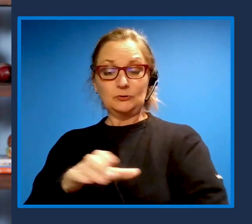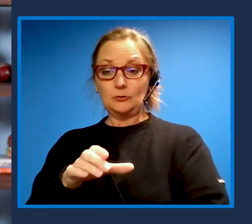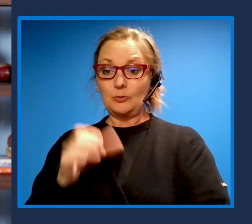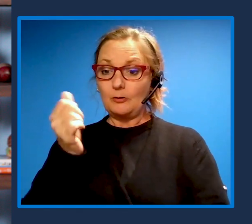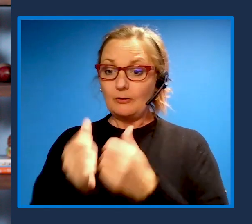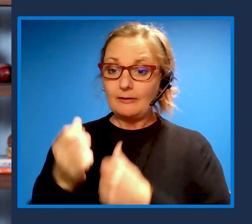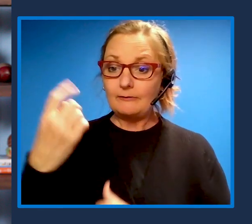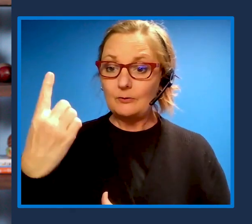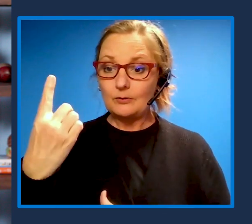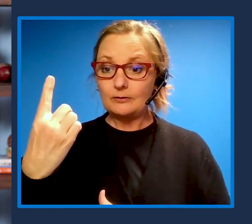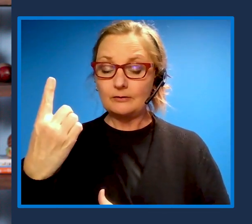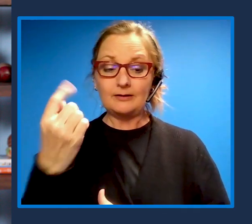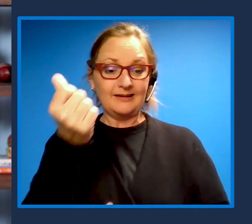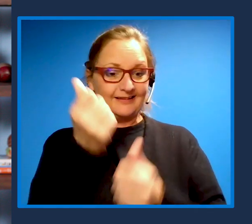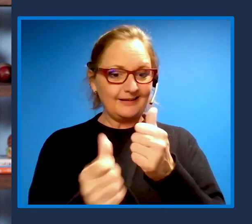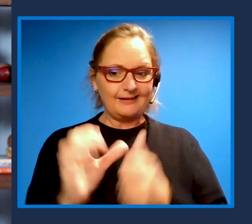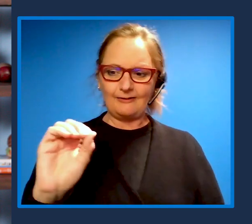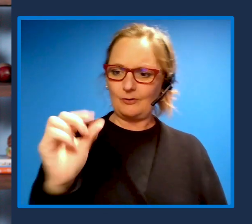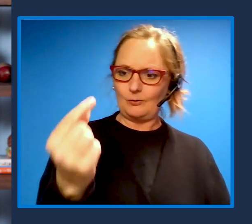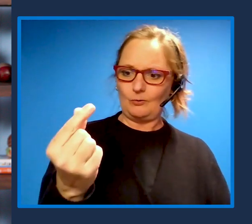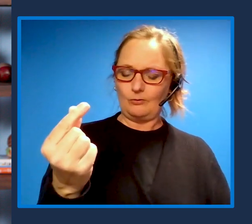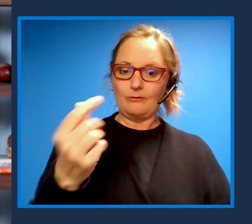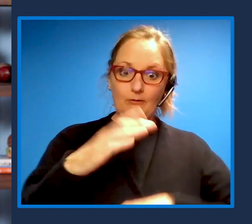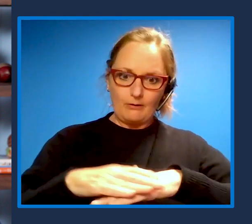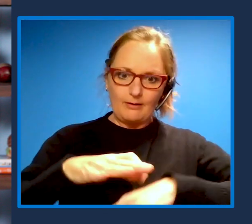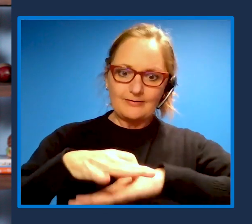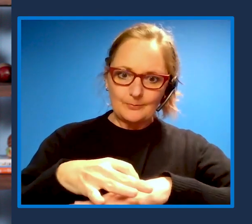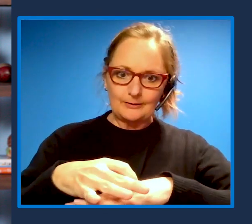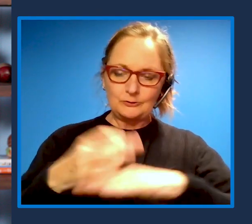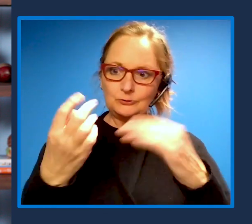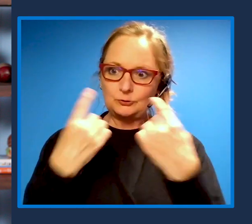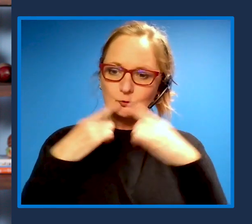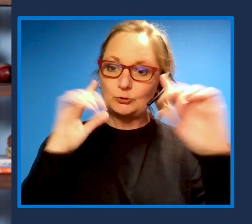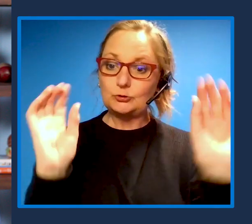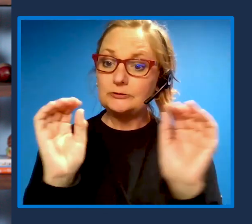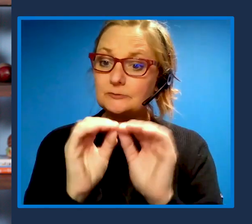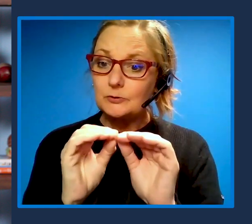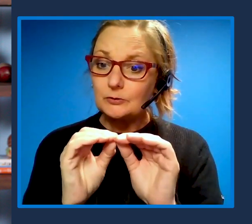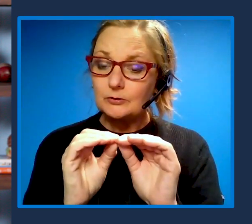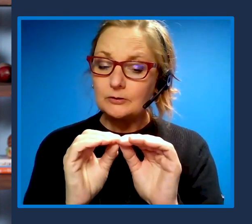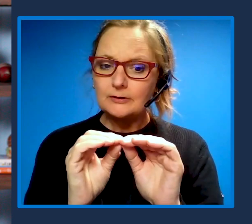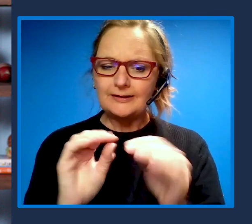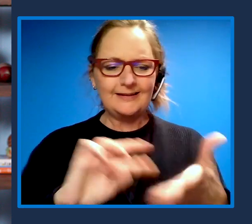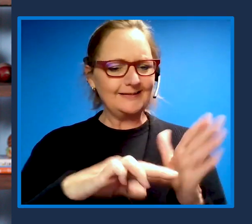on the planet to achieve more means empowering more than 1 billion people around the world with disabilities.